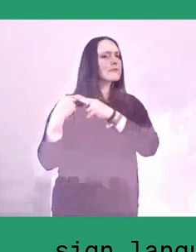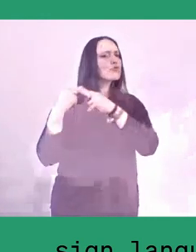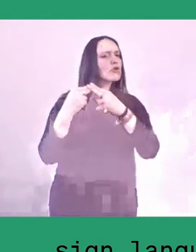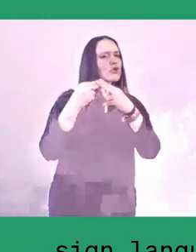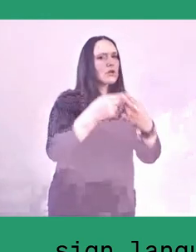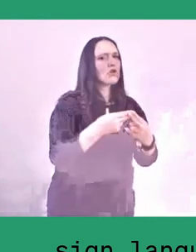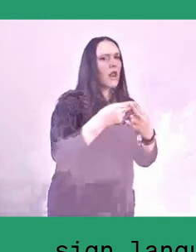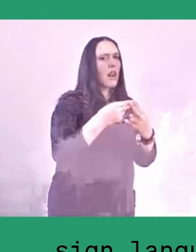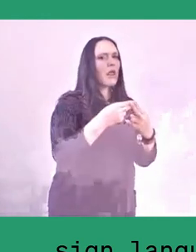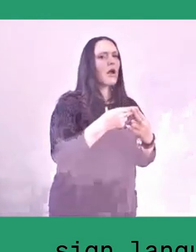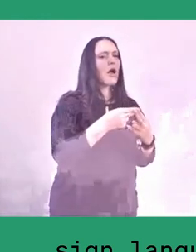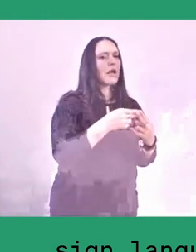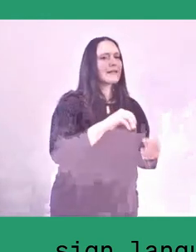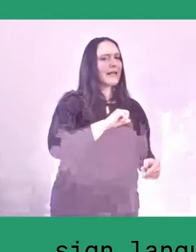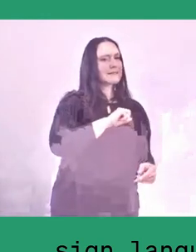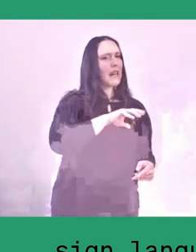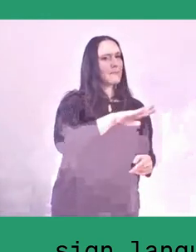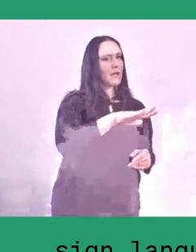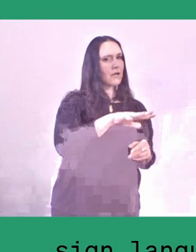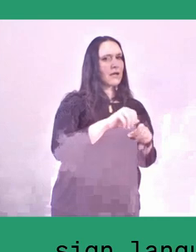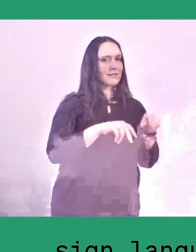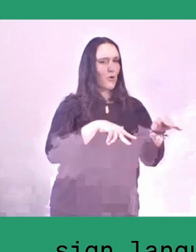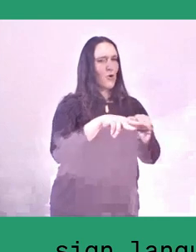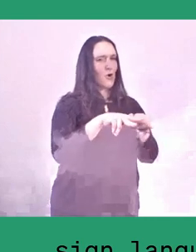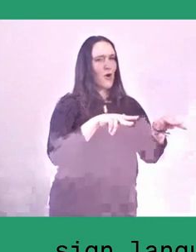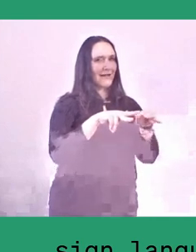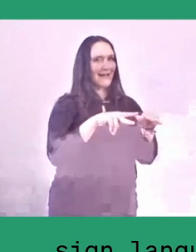they went to face this group.